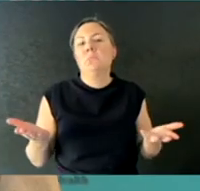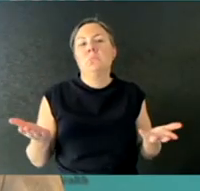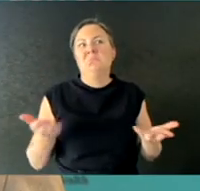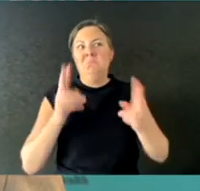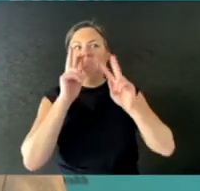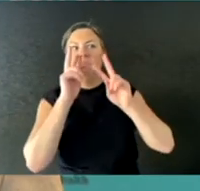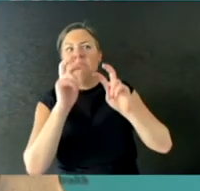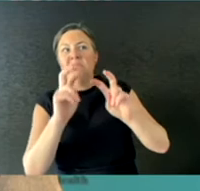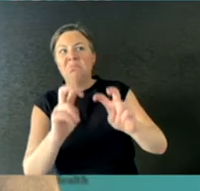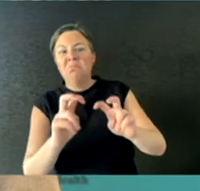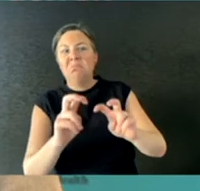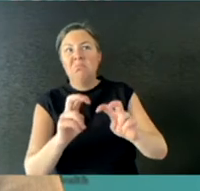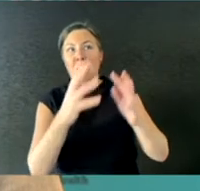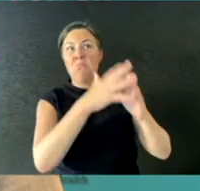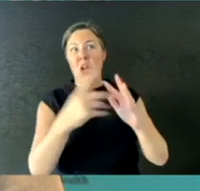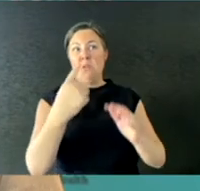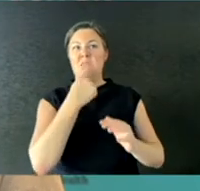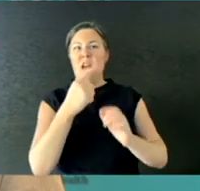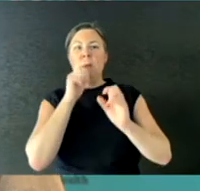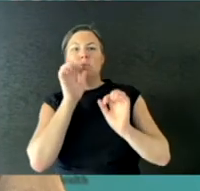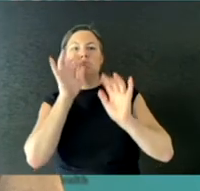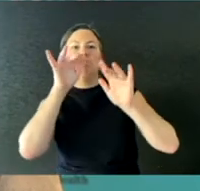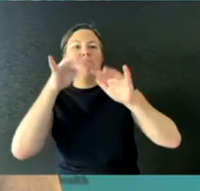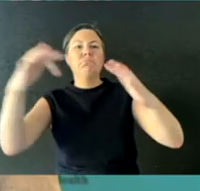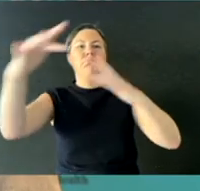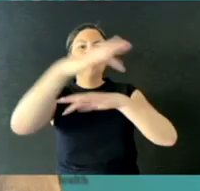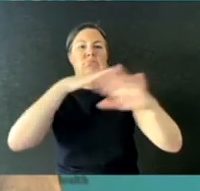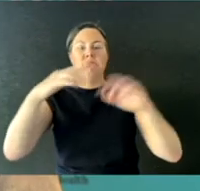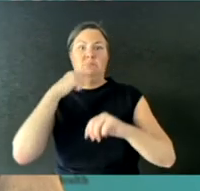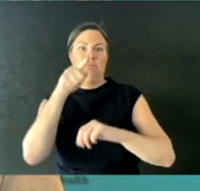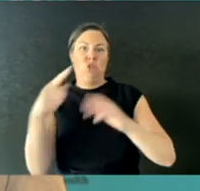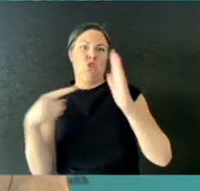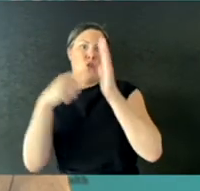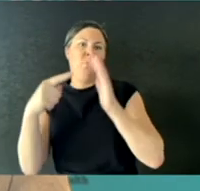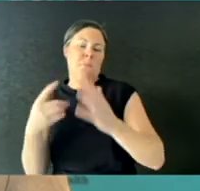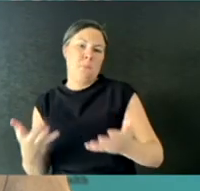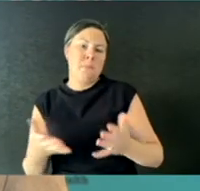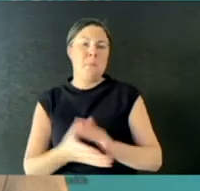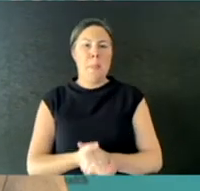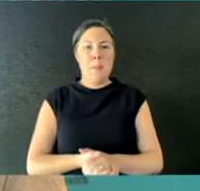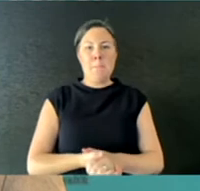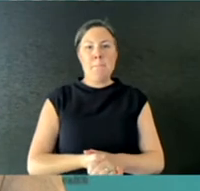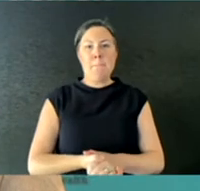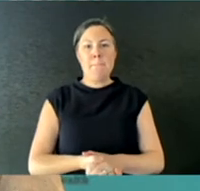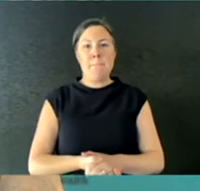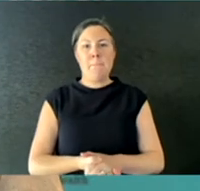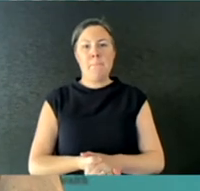It is the position of other major organisations, our own Australian Health Protection Principle